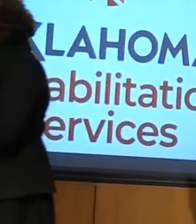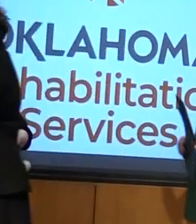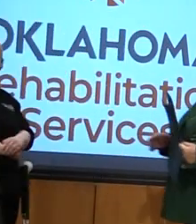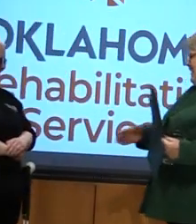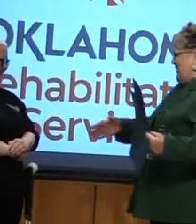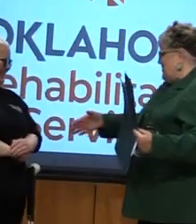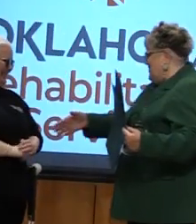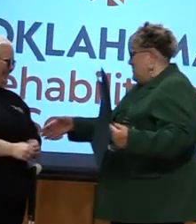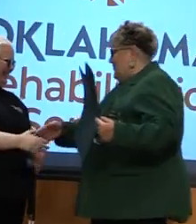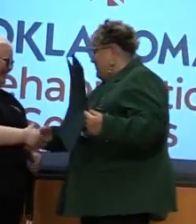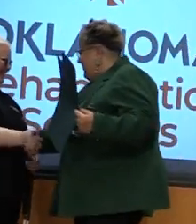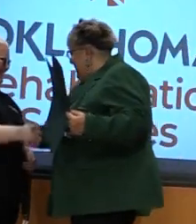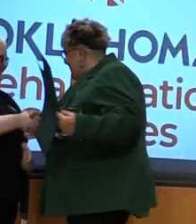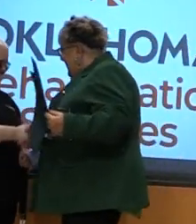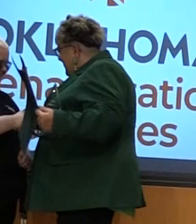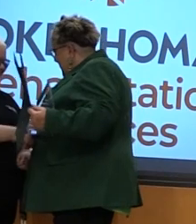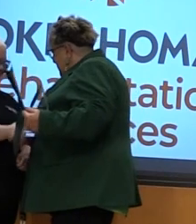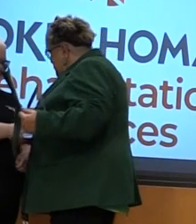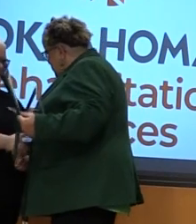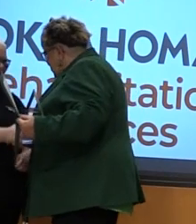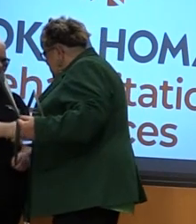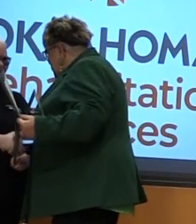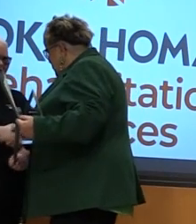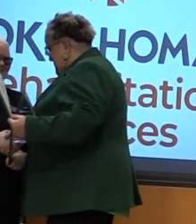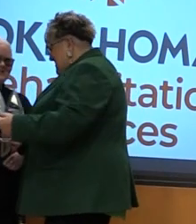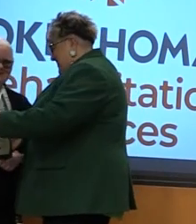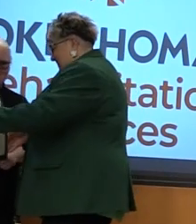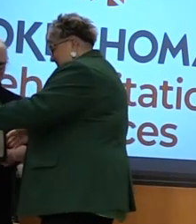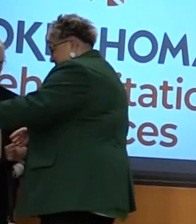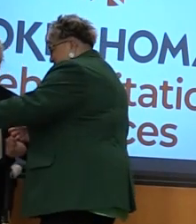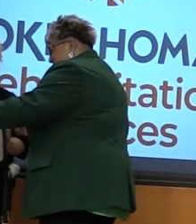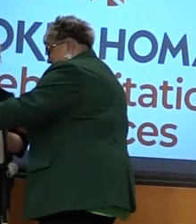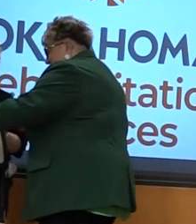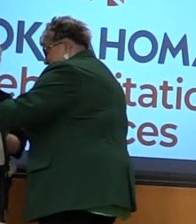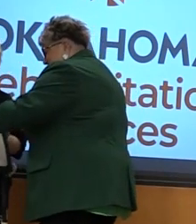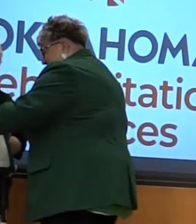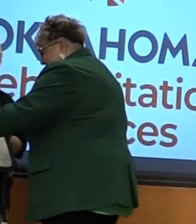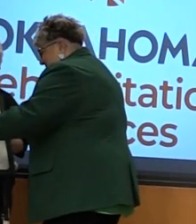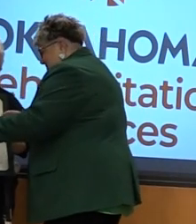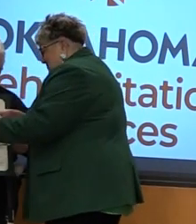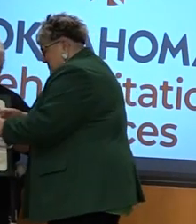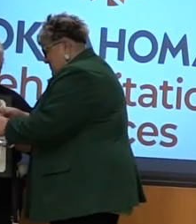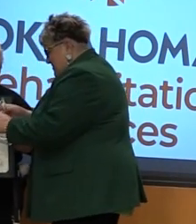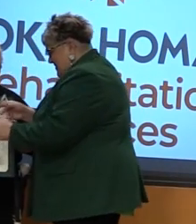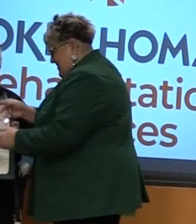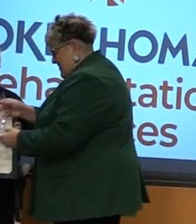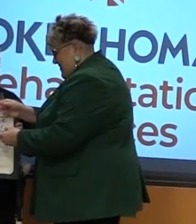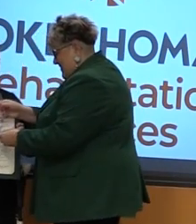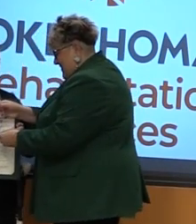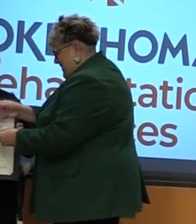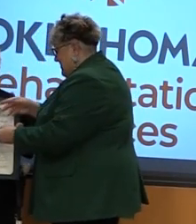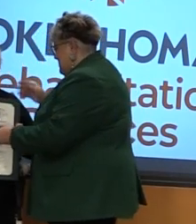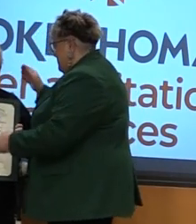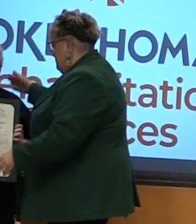Here is your citation and award. Awesome.